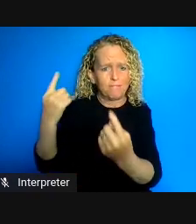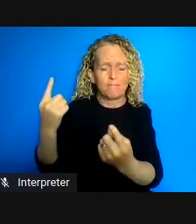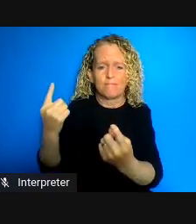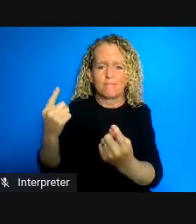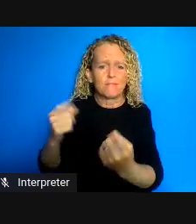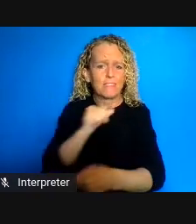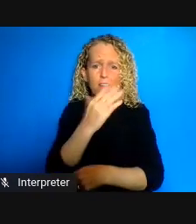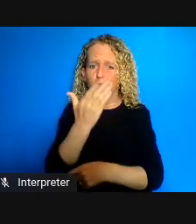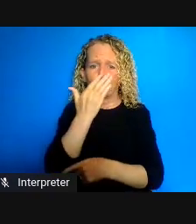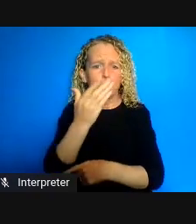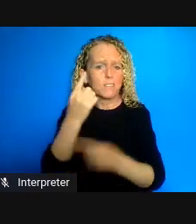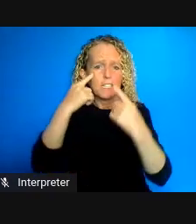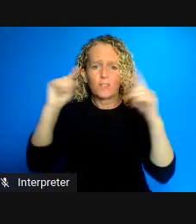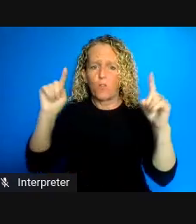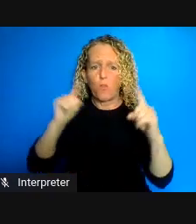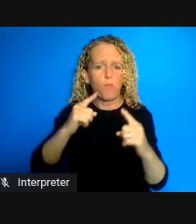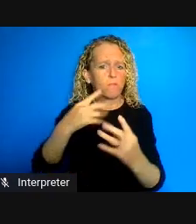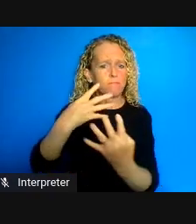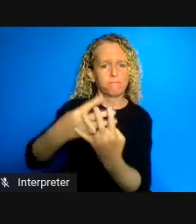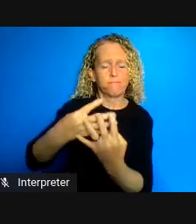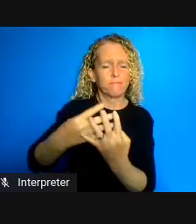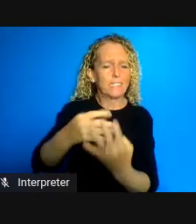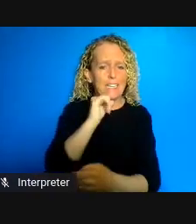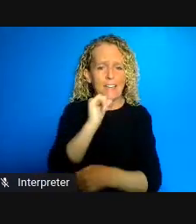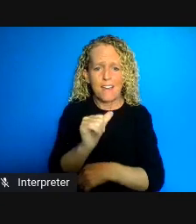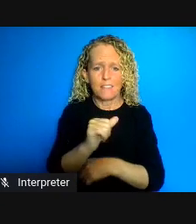difficult we do have an overcrowding rate of about